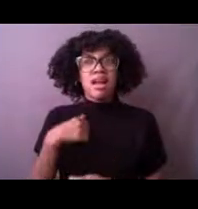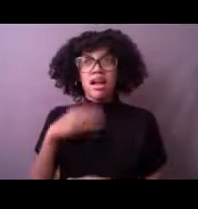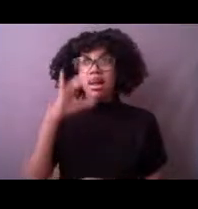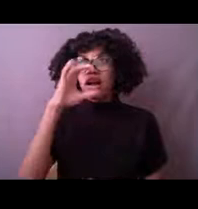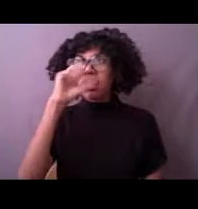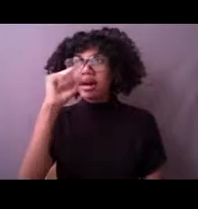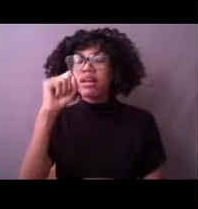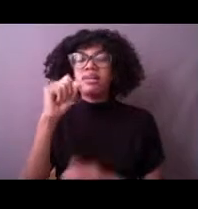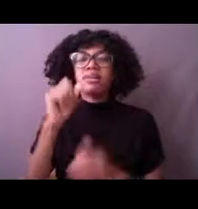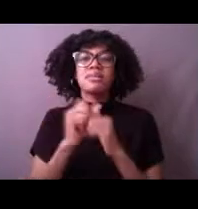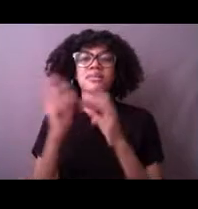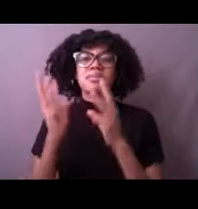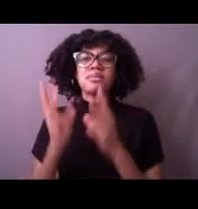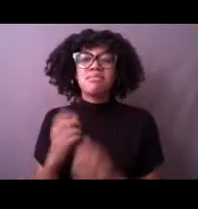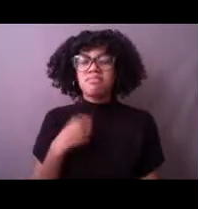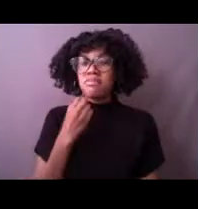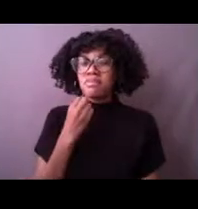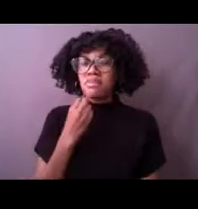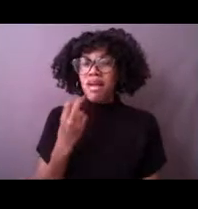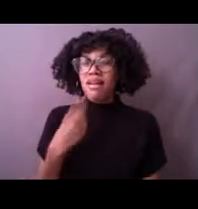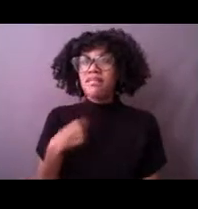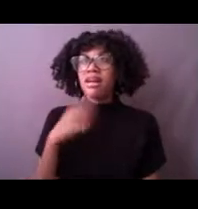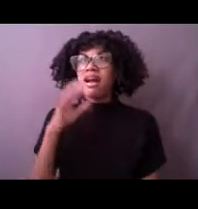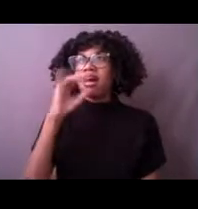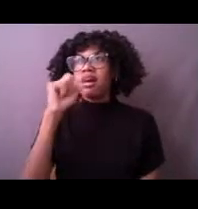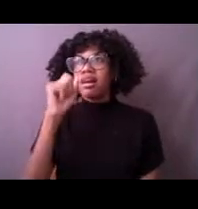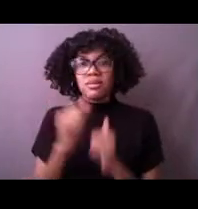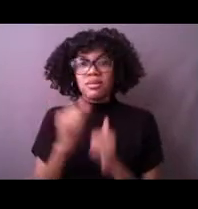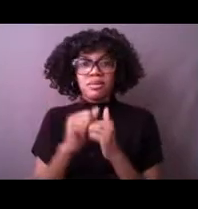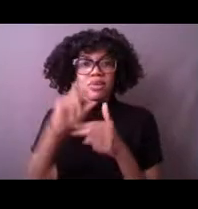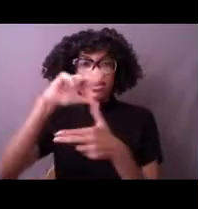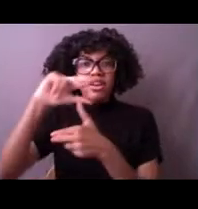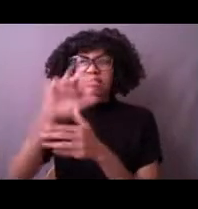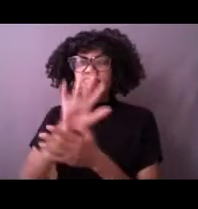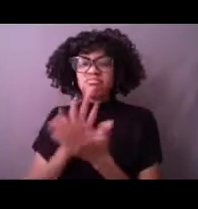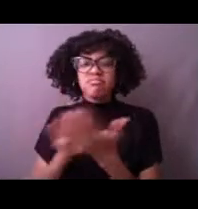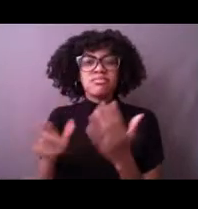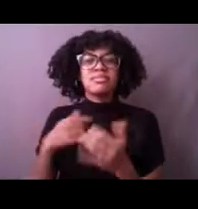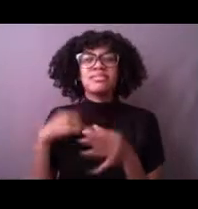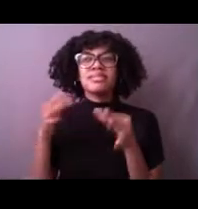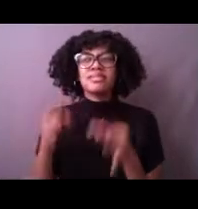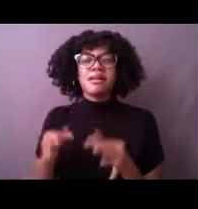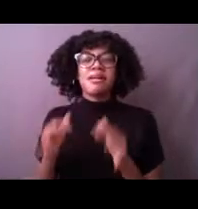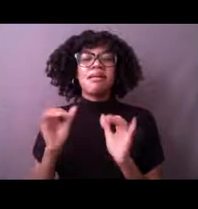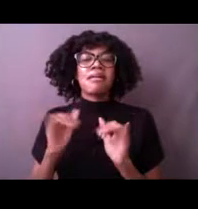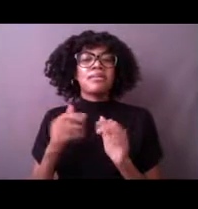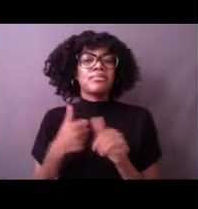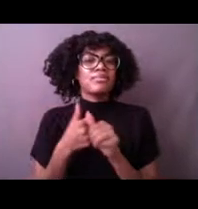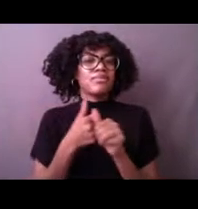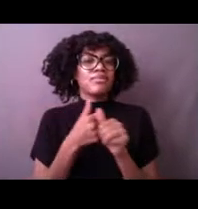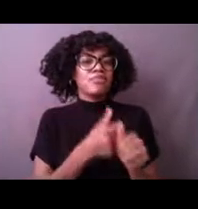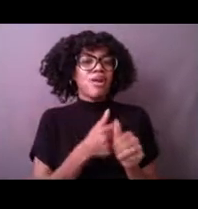So I started following the weather channel and I ended up doing an eighth grade project